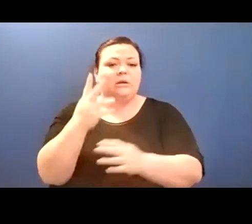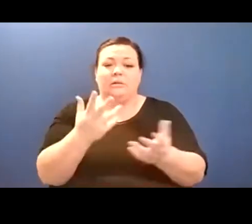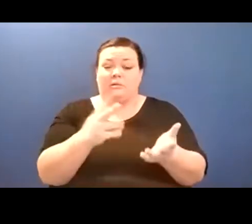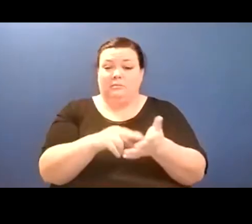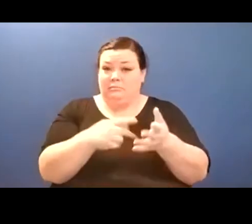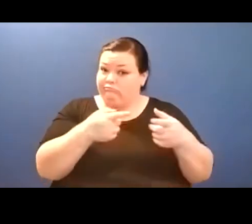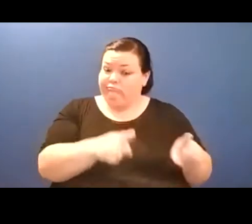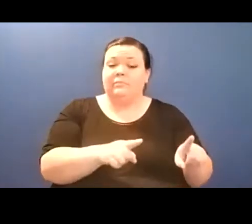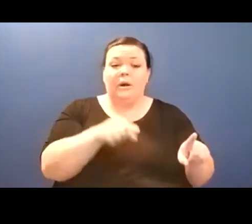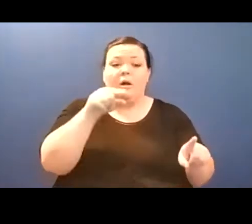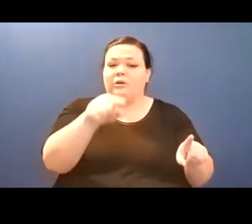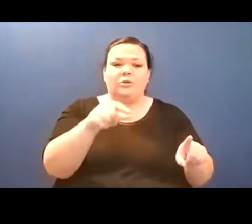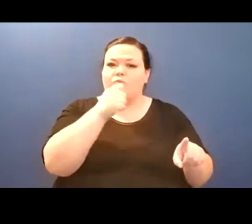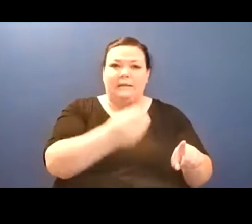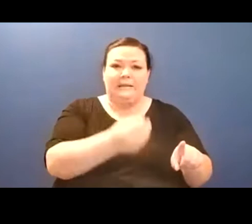except odorless and plastic./